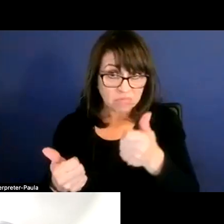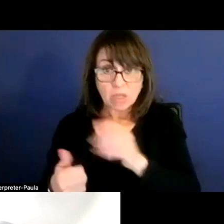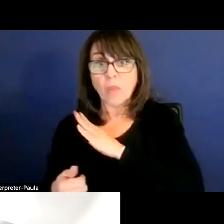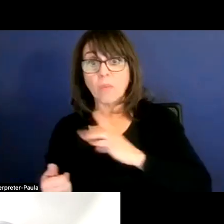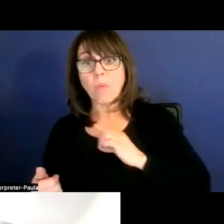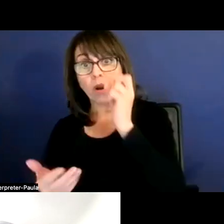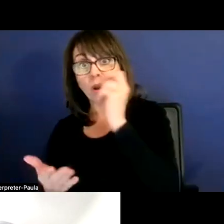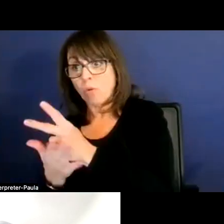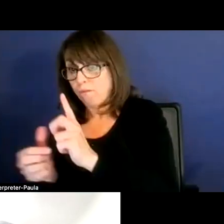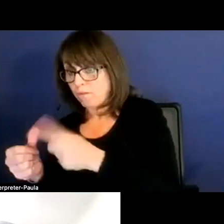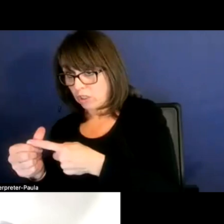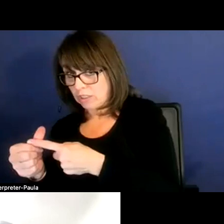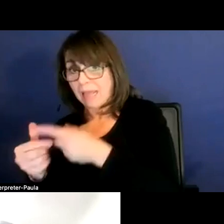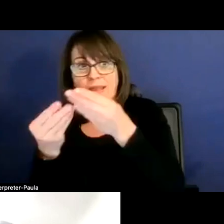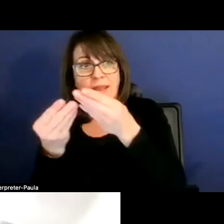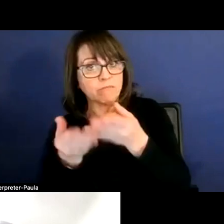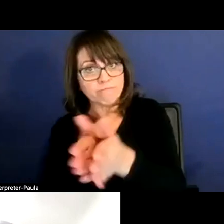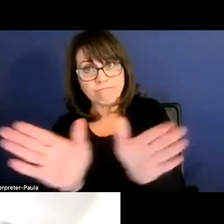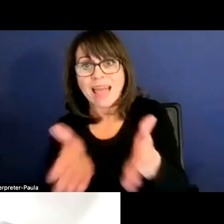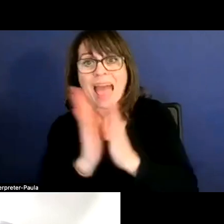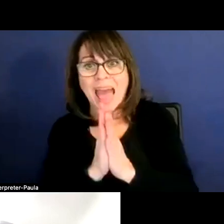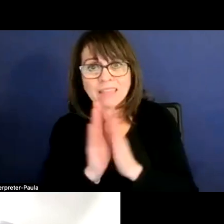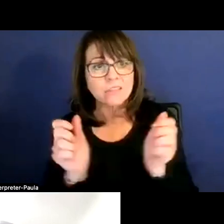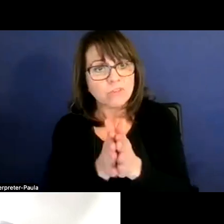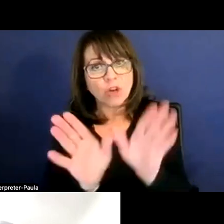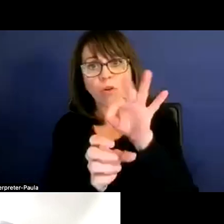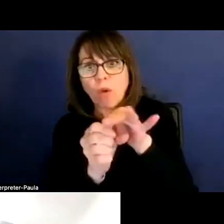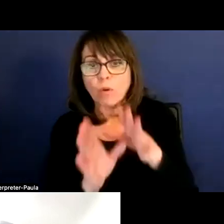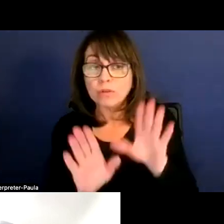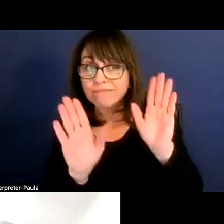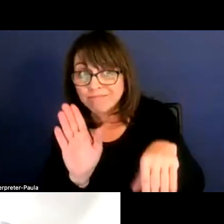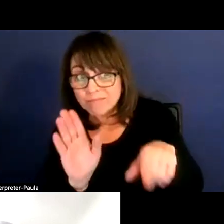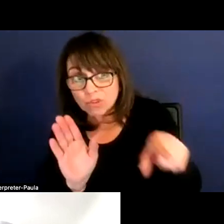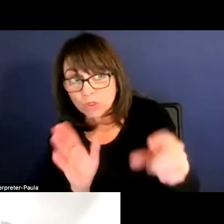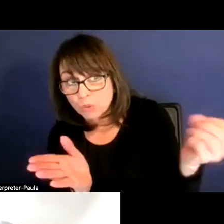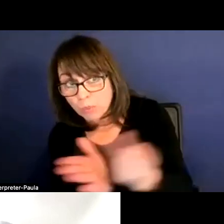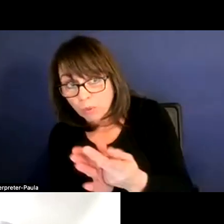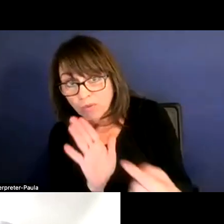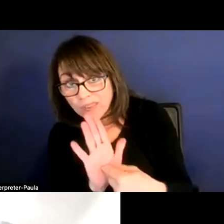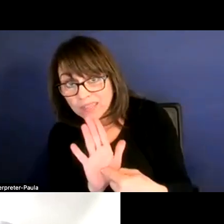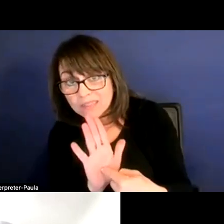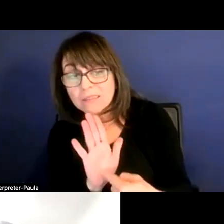Then you have to go to the voters and ask them. Hey, would you approve, please, an increase,